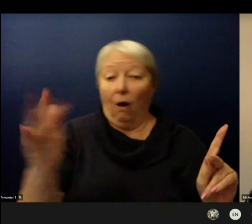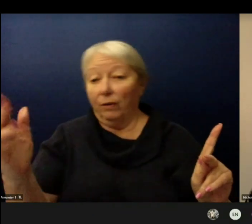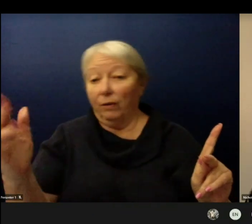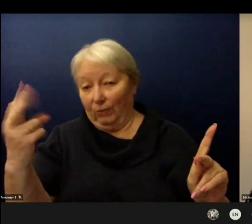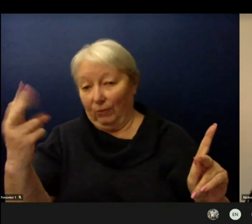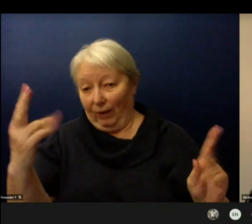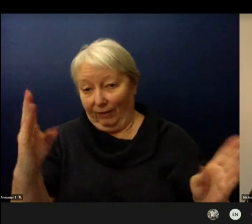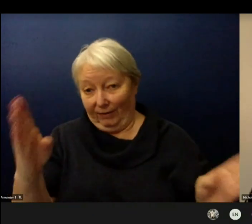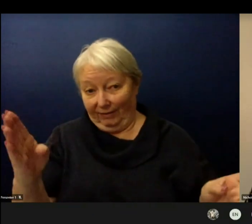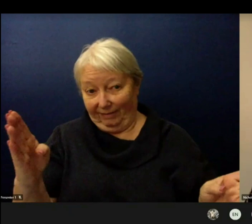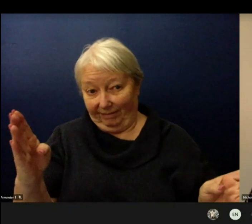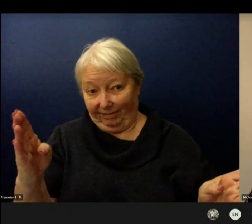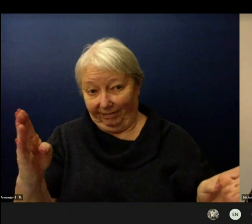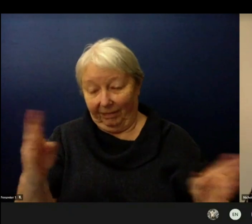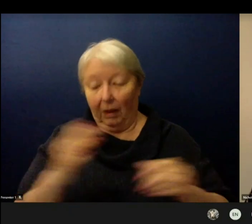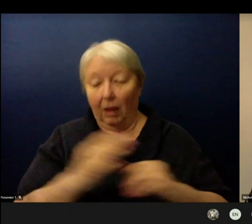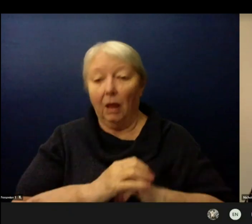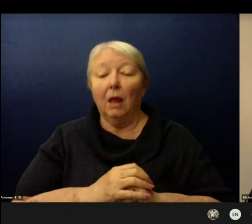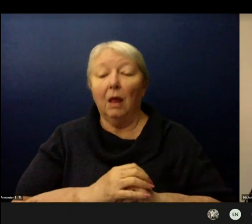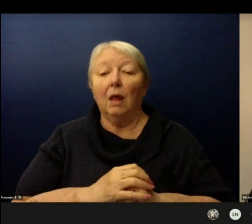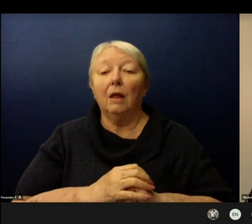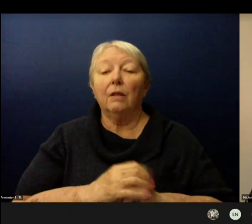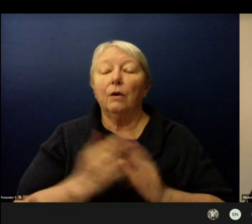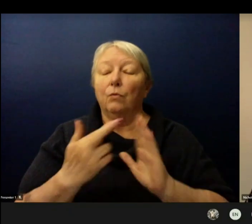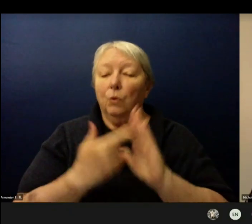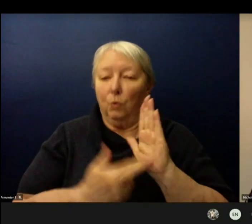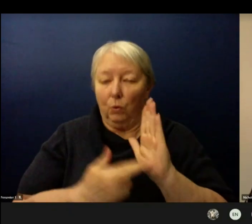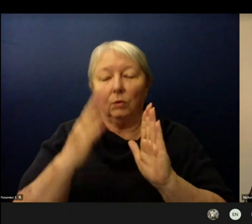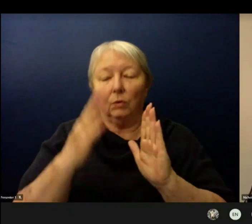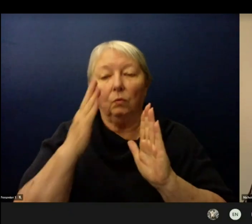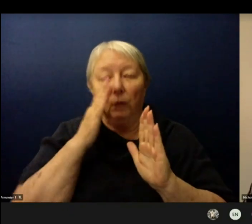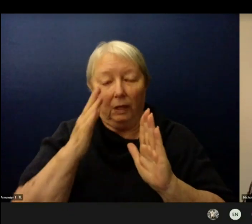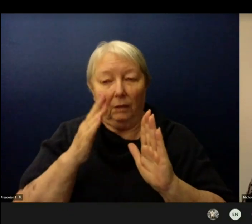nuances specific to secondary students that I want to highlight.